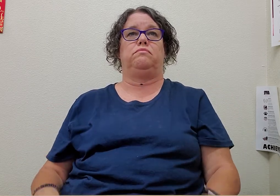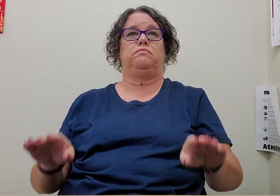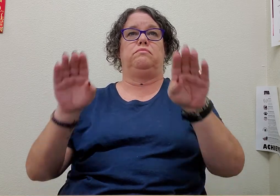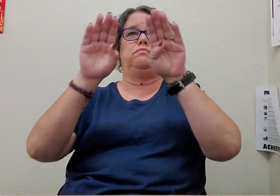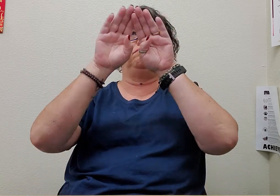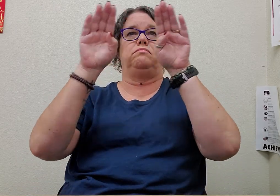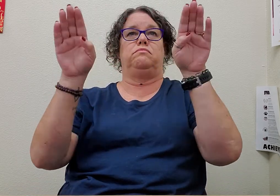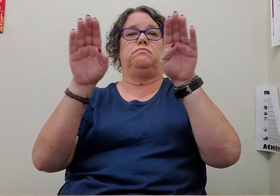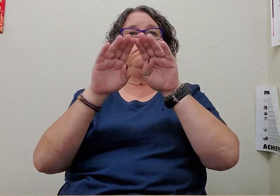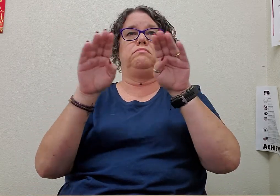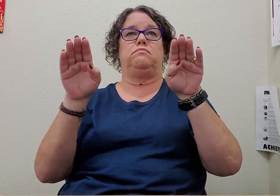shelves